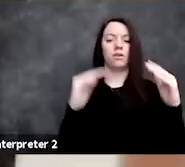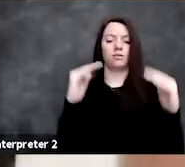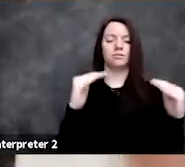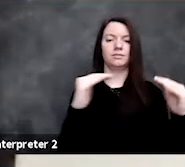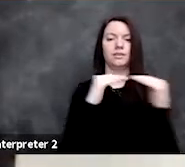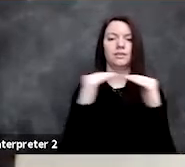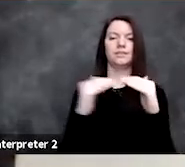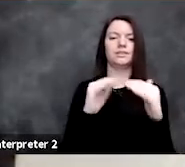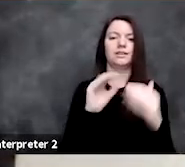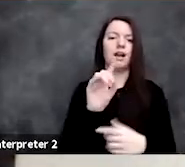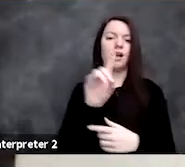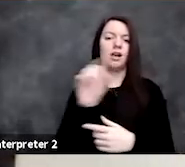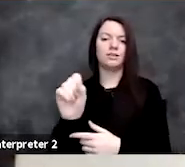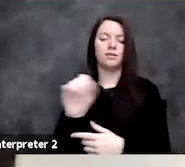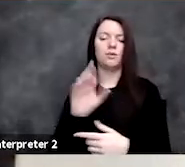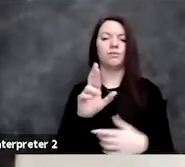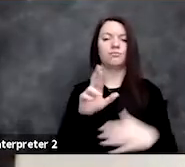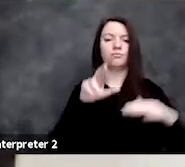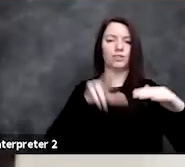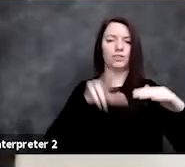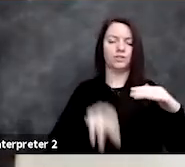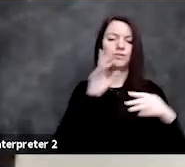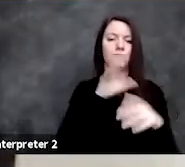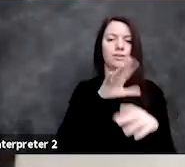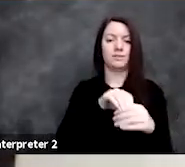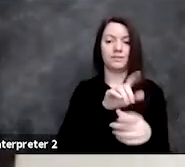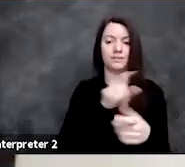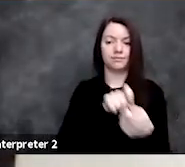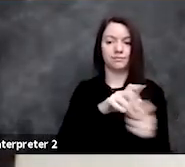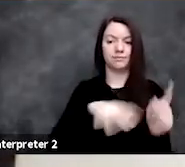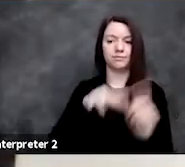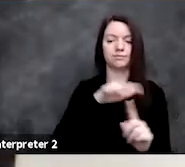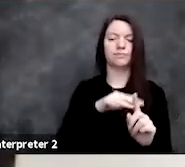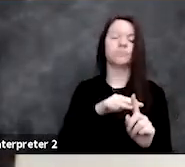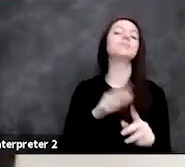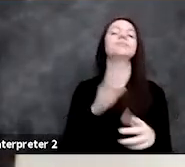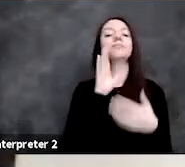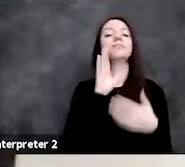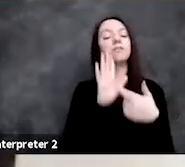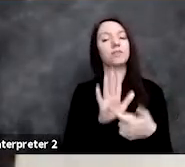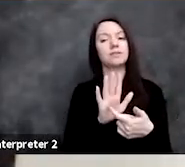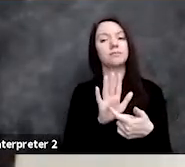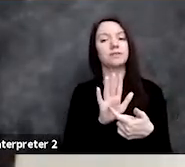or other ratios within a setting. And so, for example, the problem is,